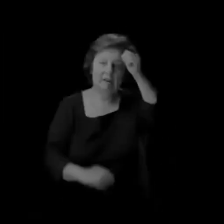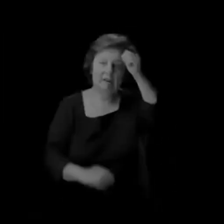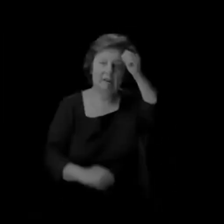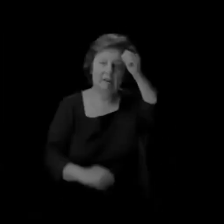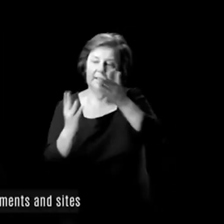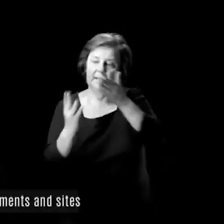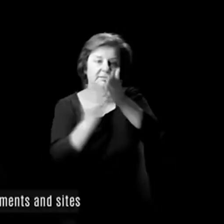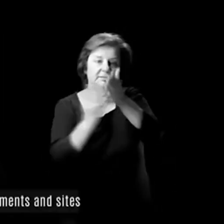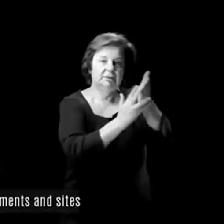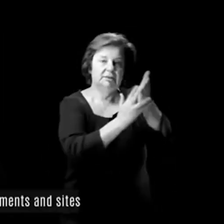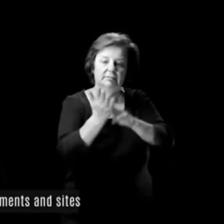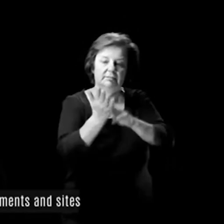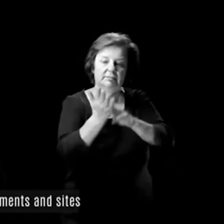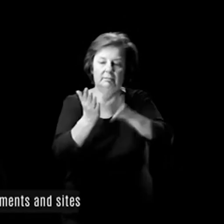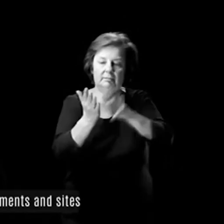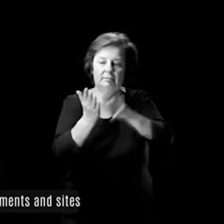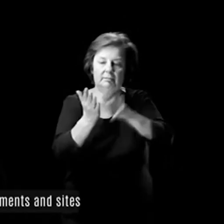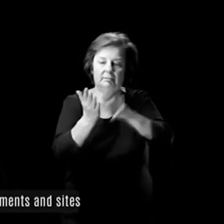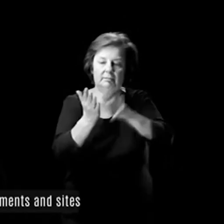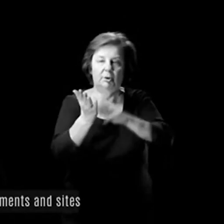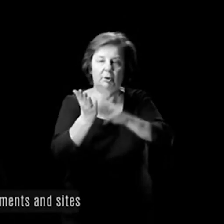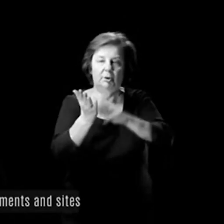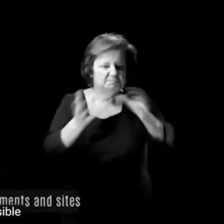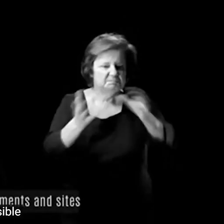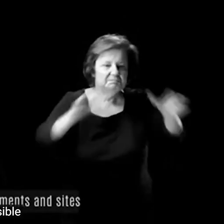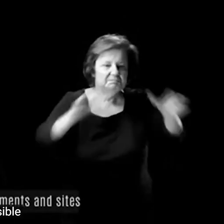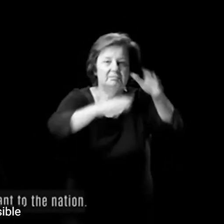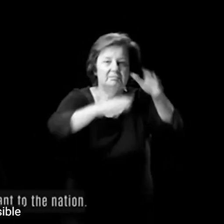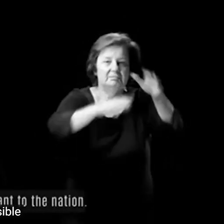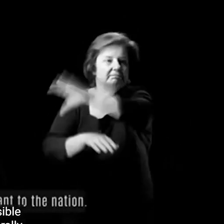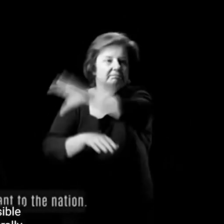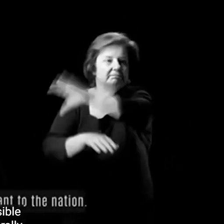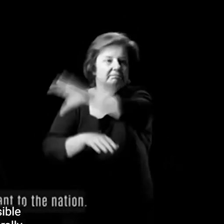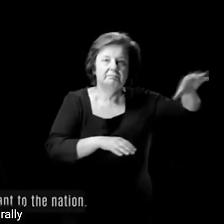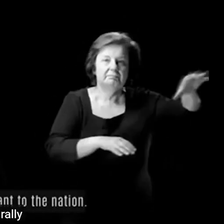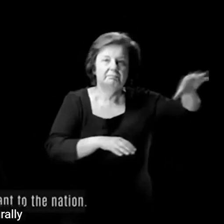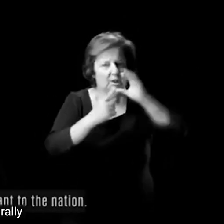As far as possible monuments and sites that are culturally important to the nation.